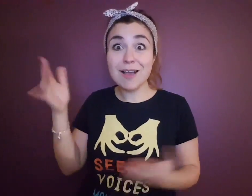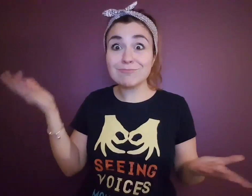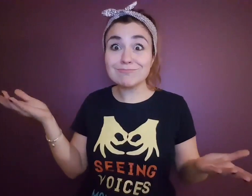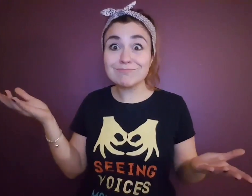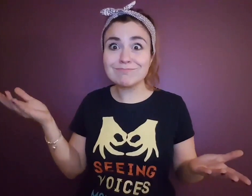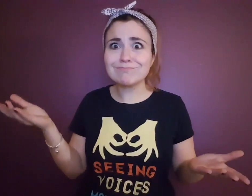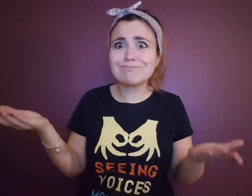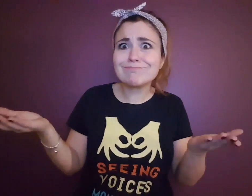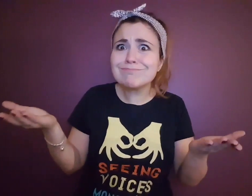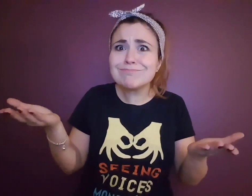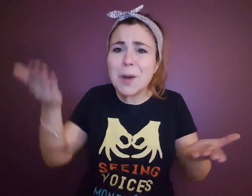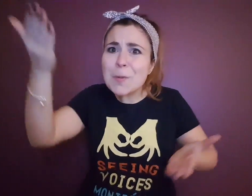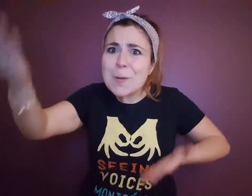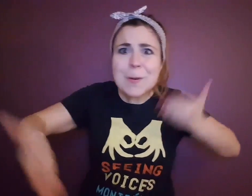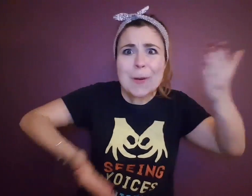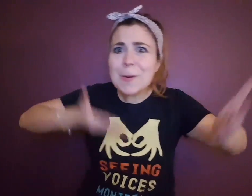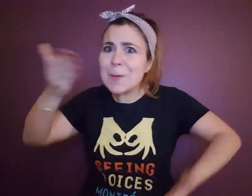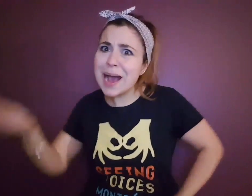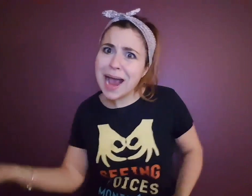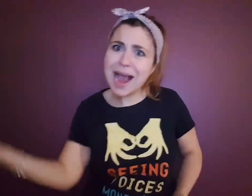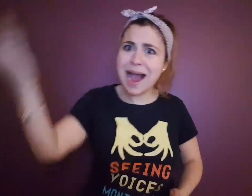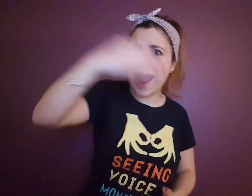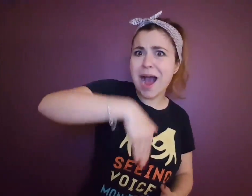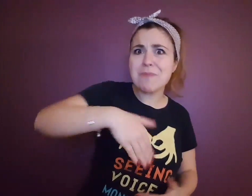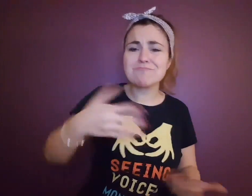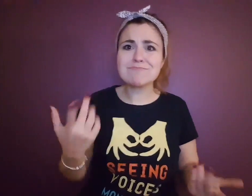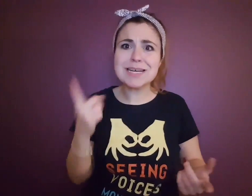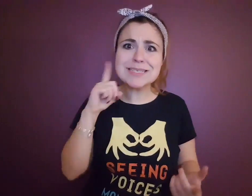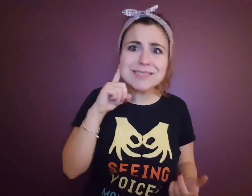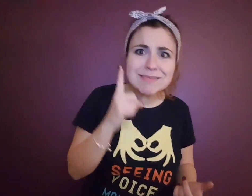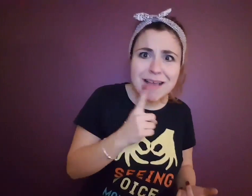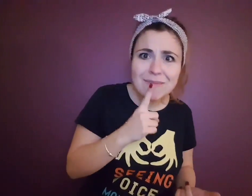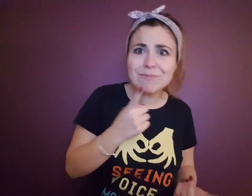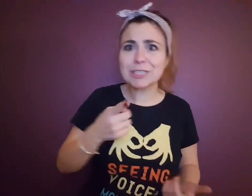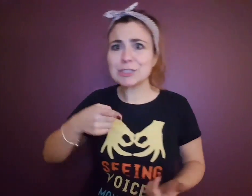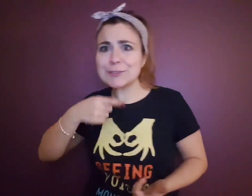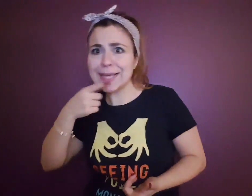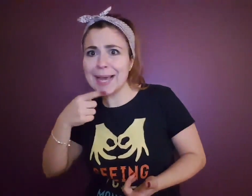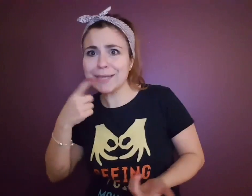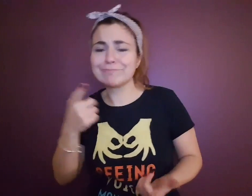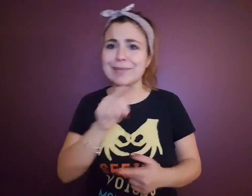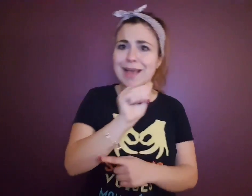Everyone is welcome: Deaf and hearing people,